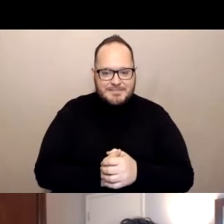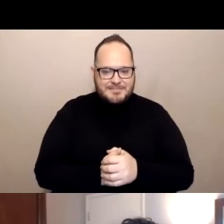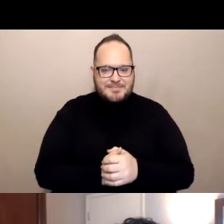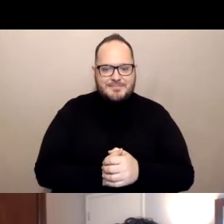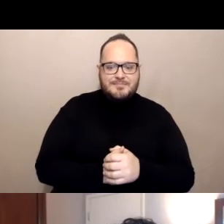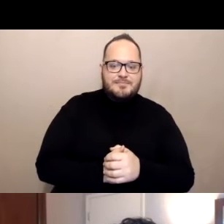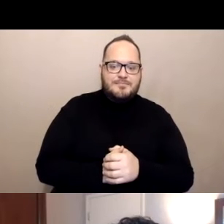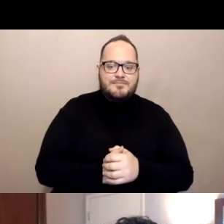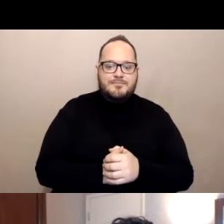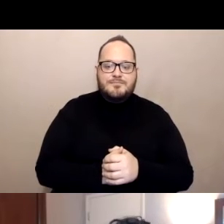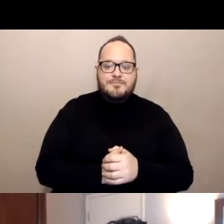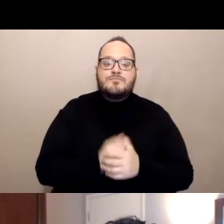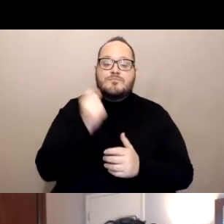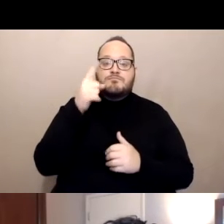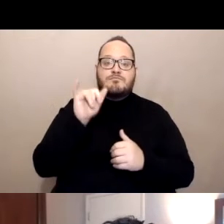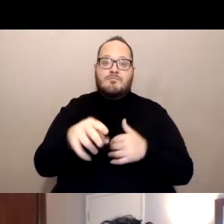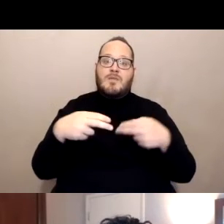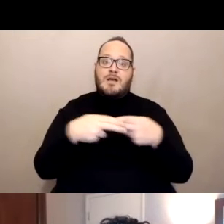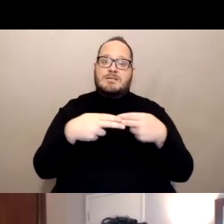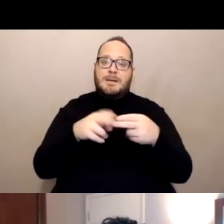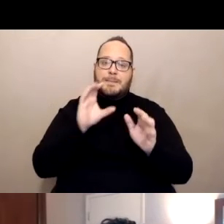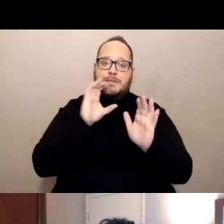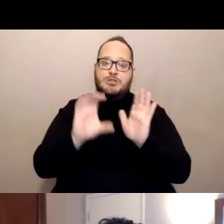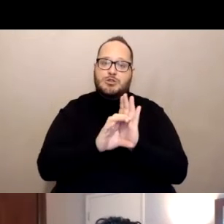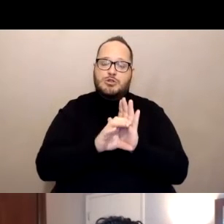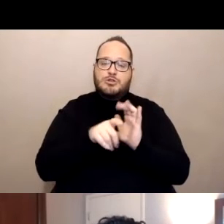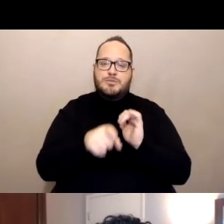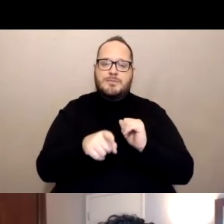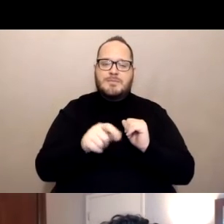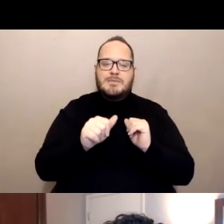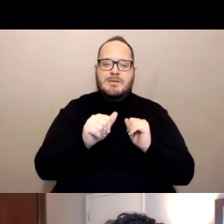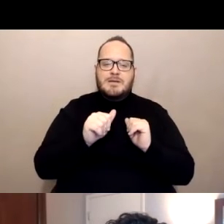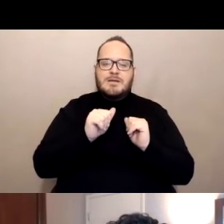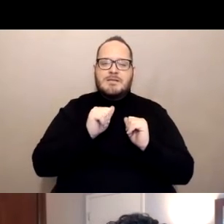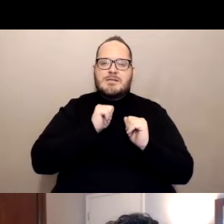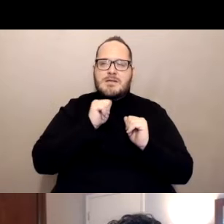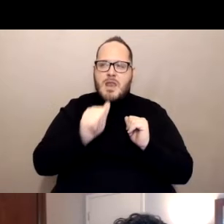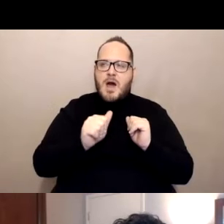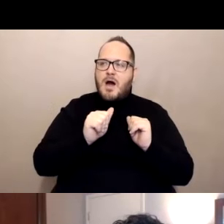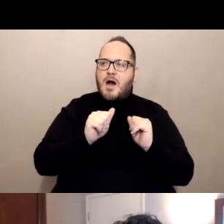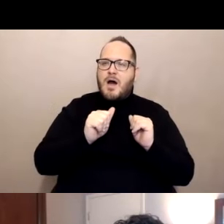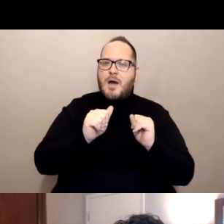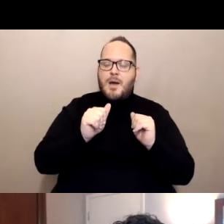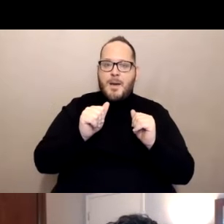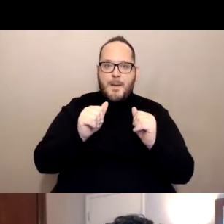So this slide here, it's not necessarily important for us to look in depth at this slide